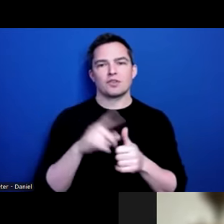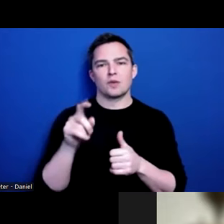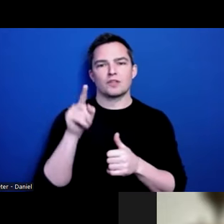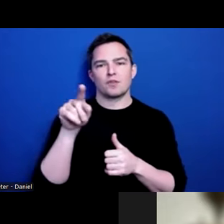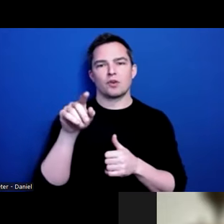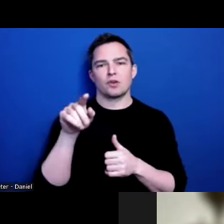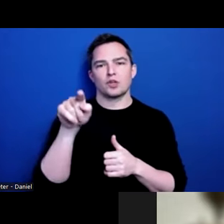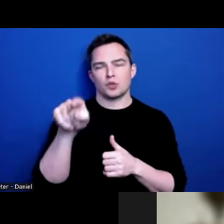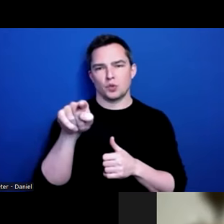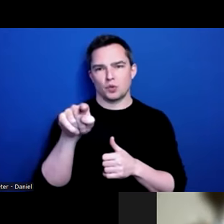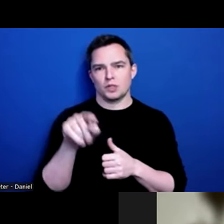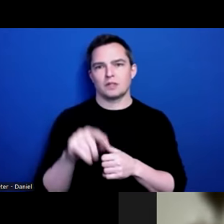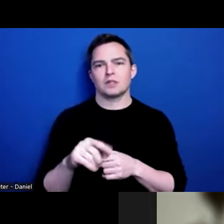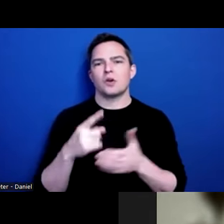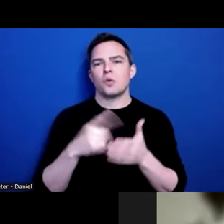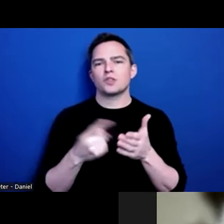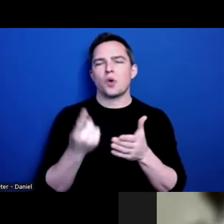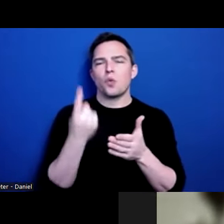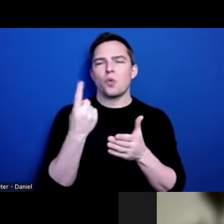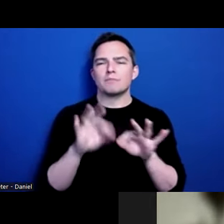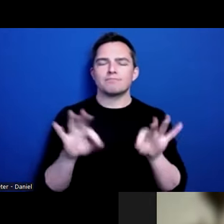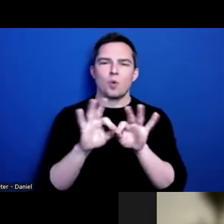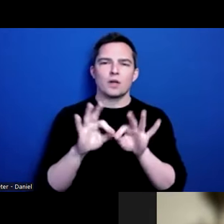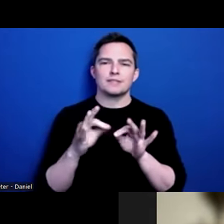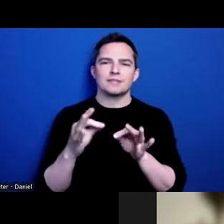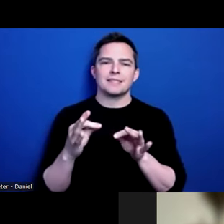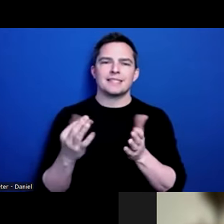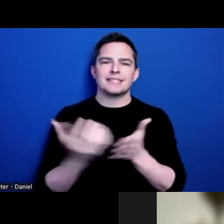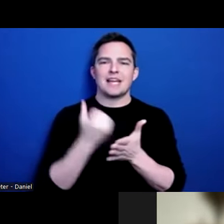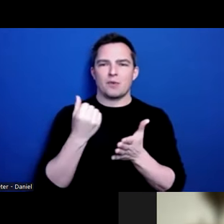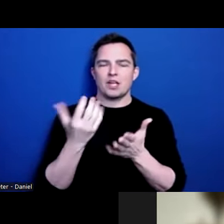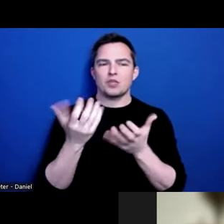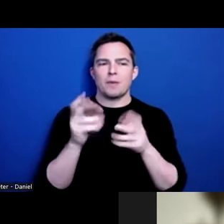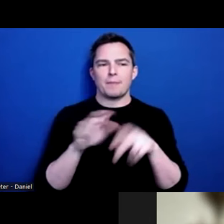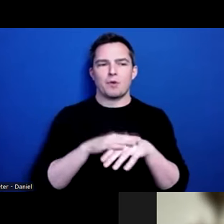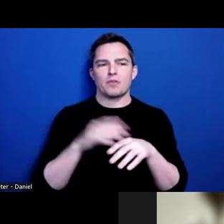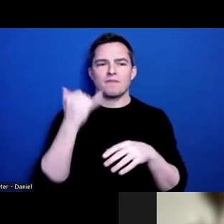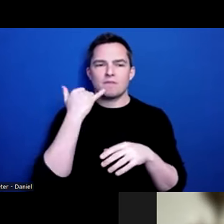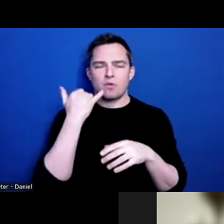What is one key takeaway you hope participants on the call will take with them today?